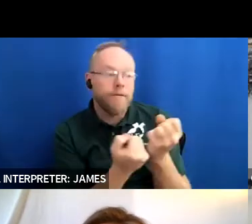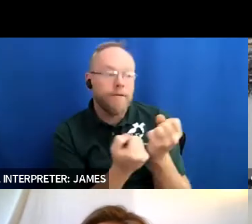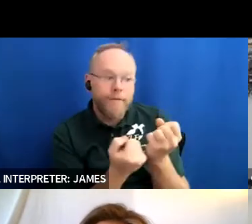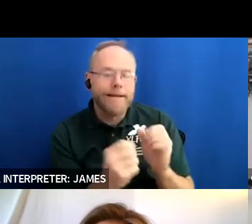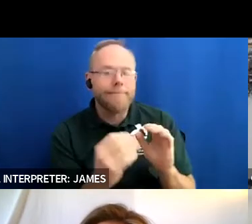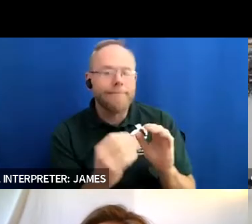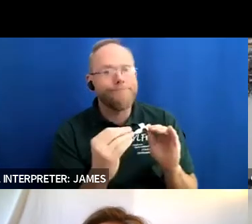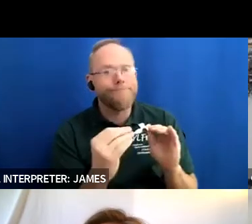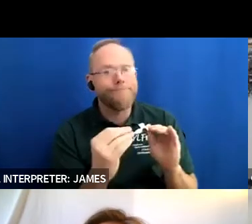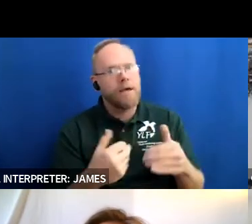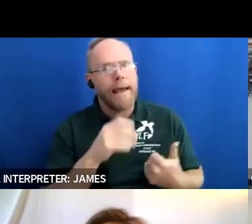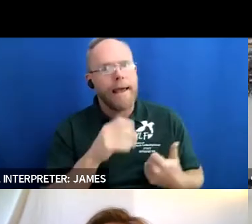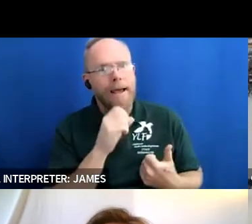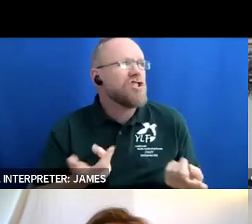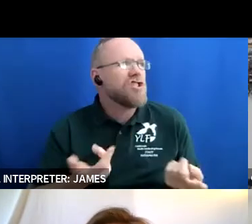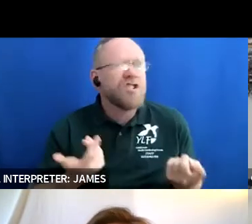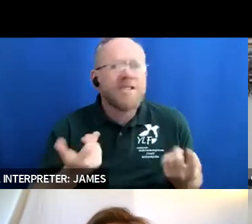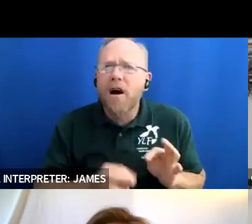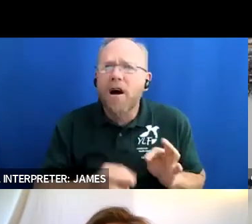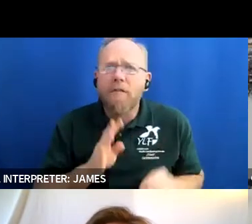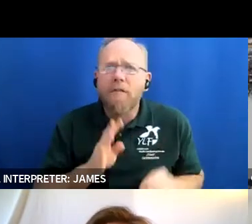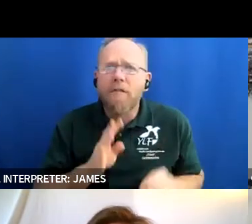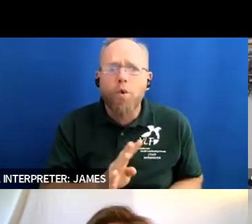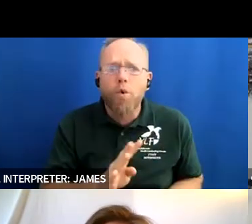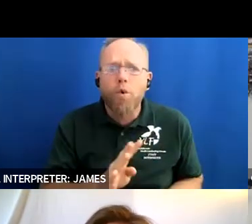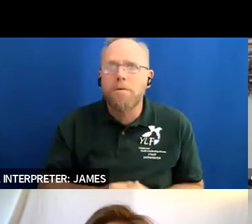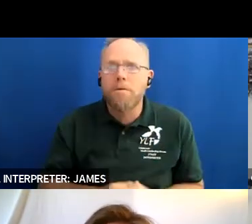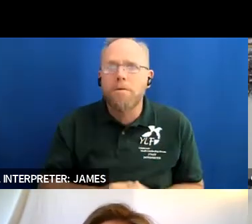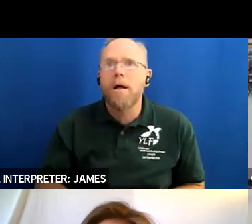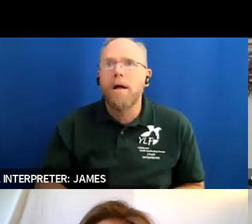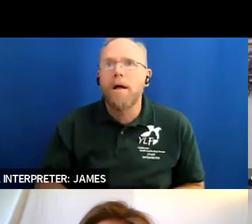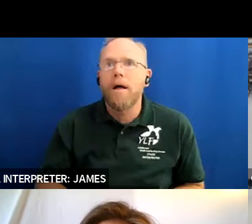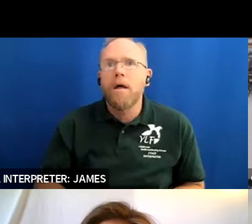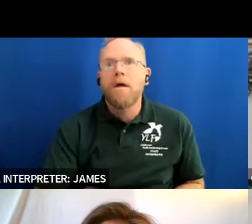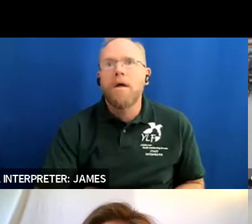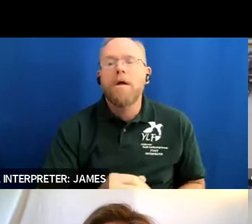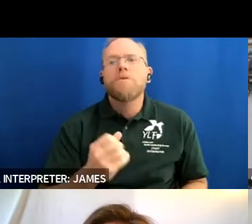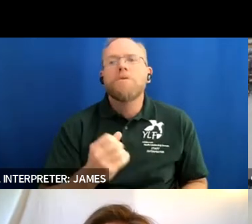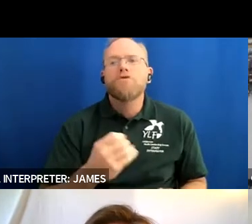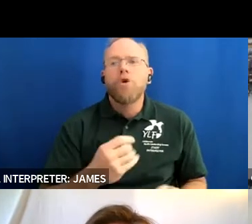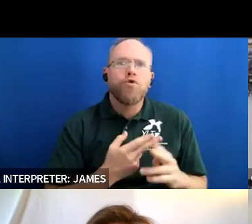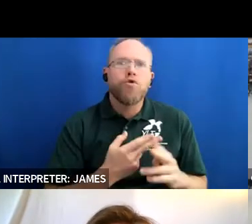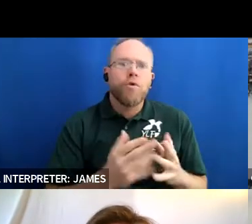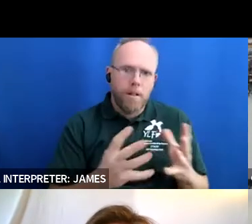since she's only four um so i've been using a lot of them and i've gained a lot from ylf